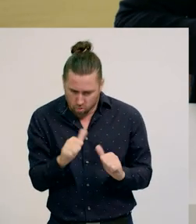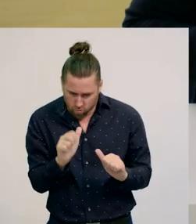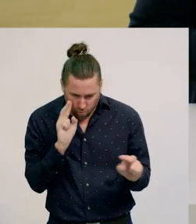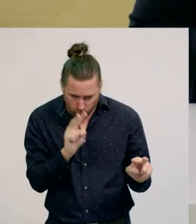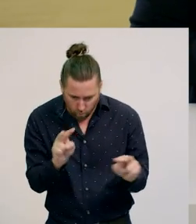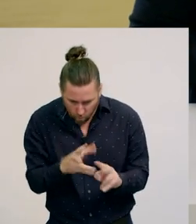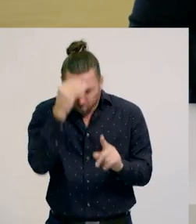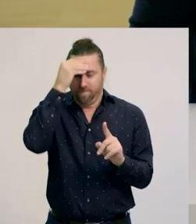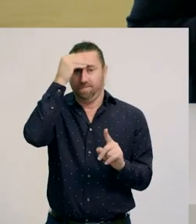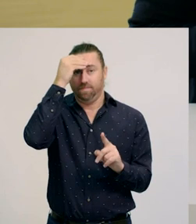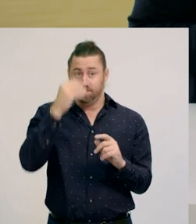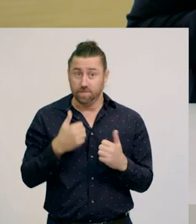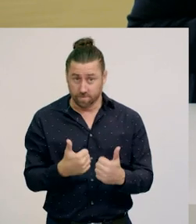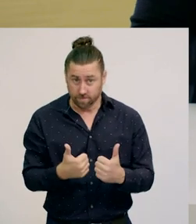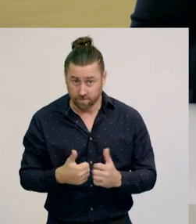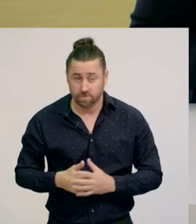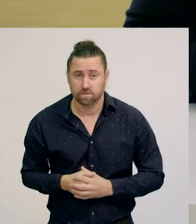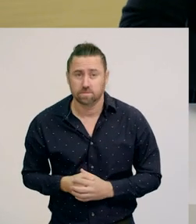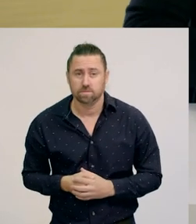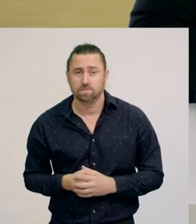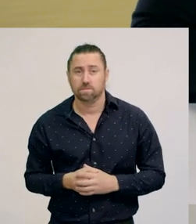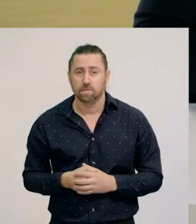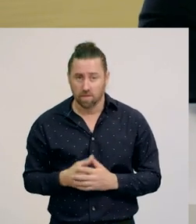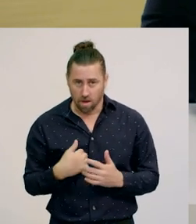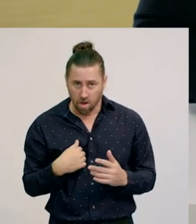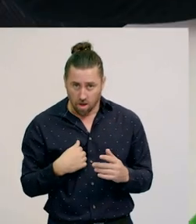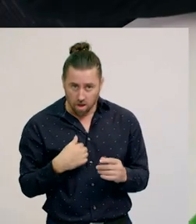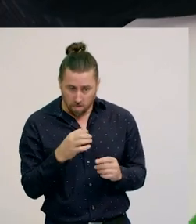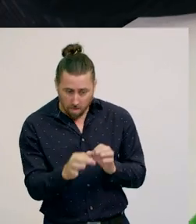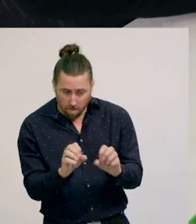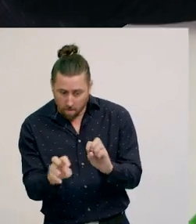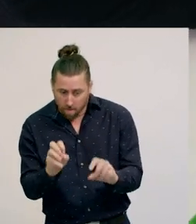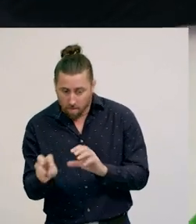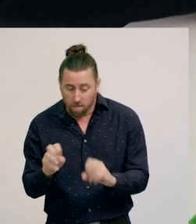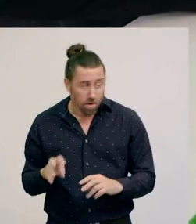So, I’ll gently place the counters here. [rattling]